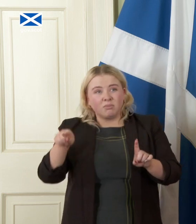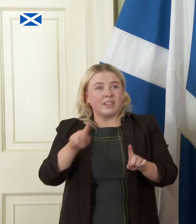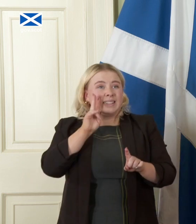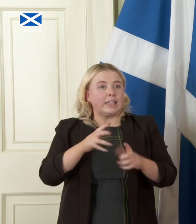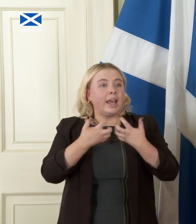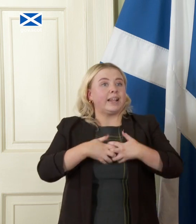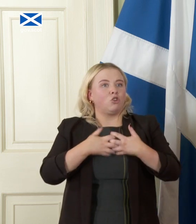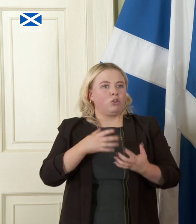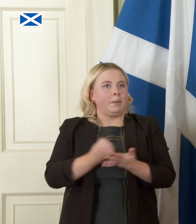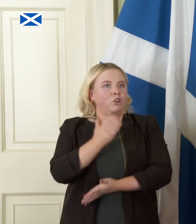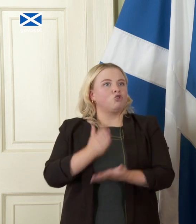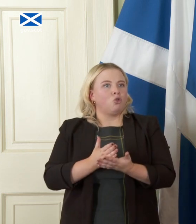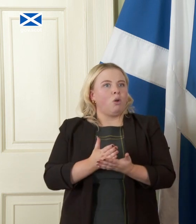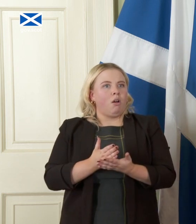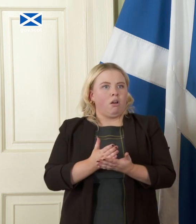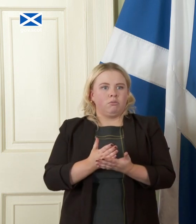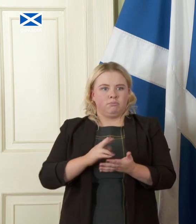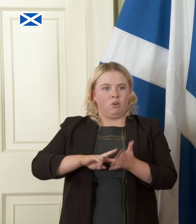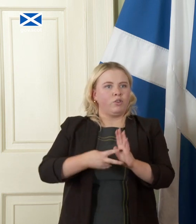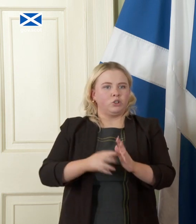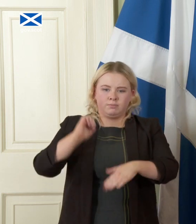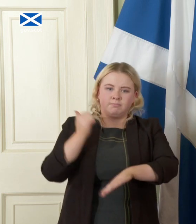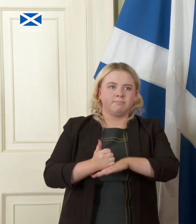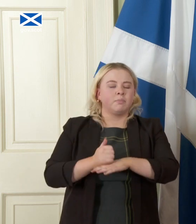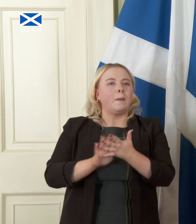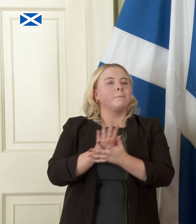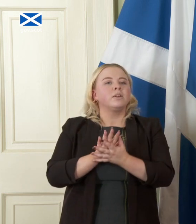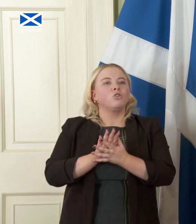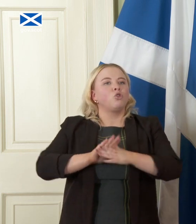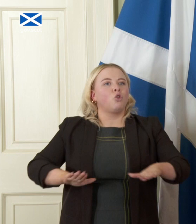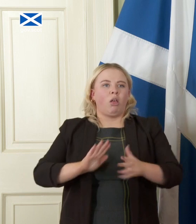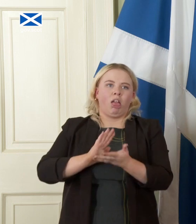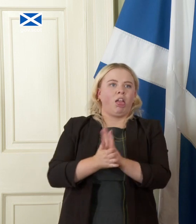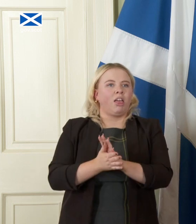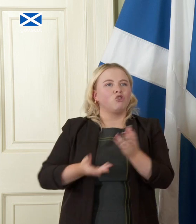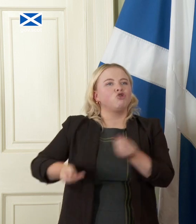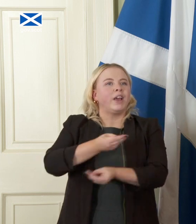that these arrangements were implemented in a way that did not disrupt trade between Scotland